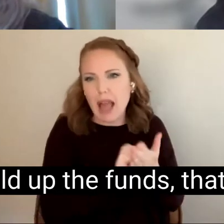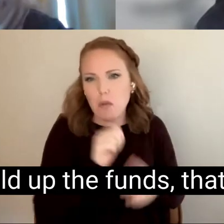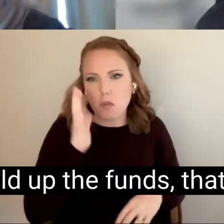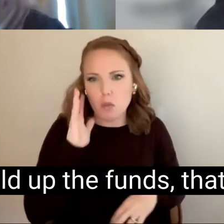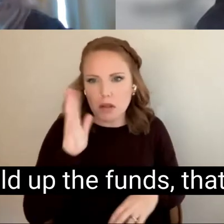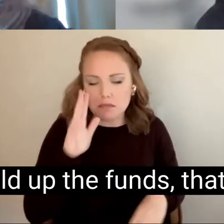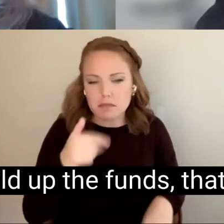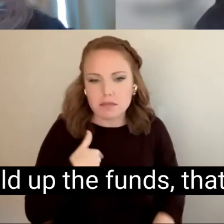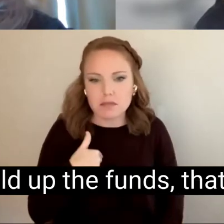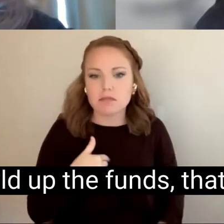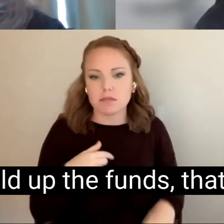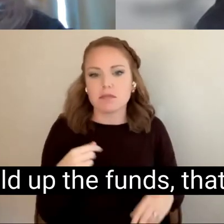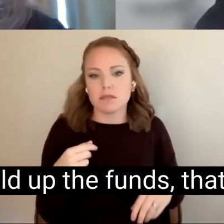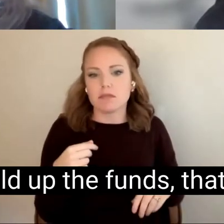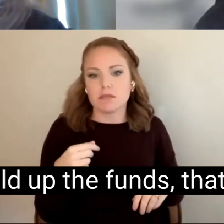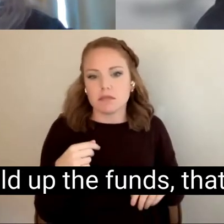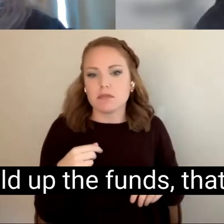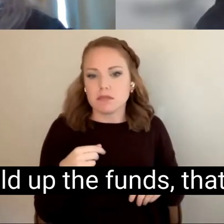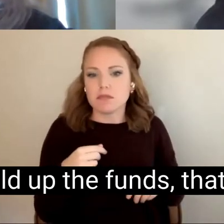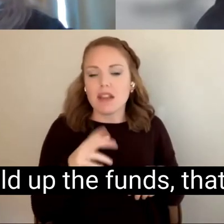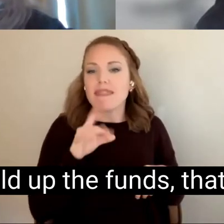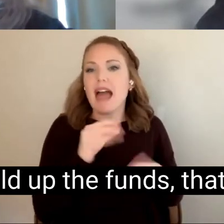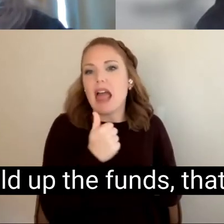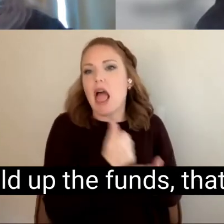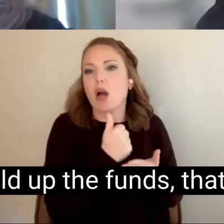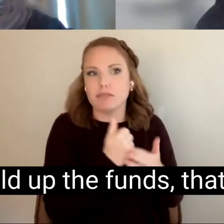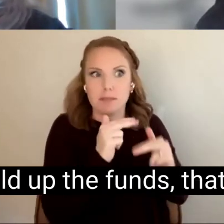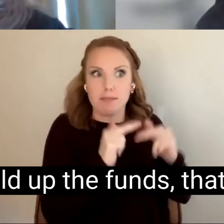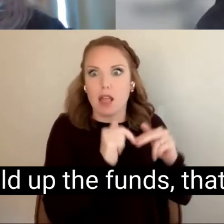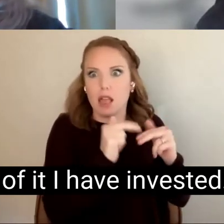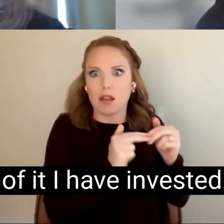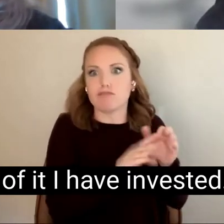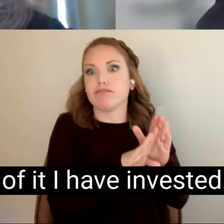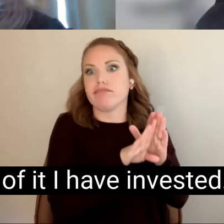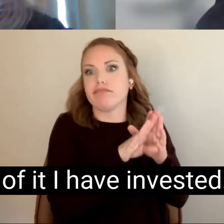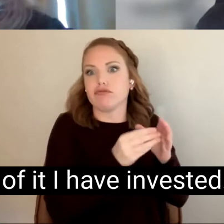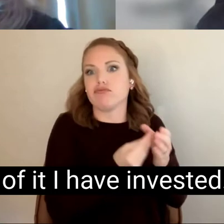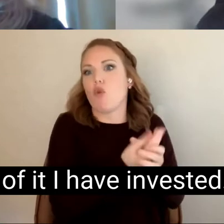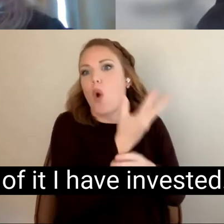kind of build up the funds, that way some of it I have invested.